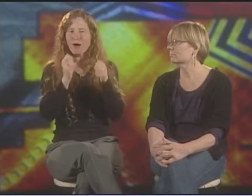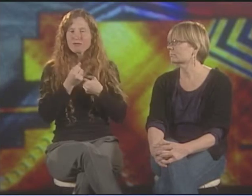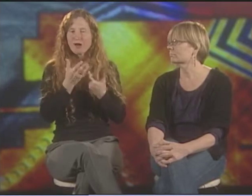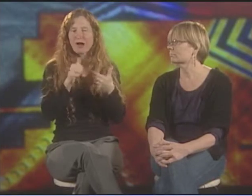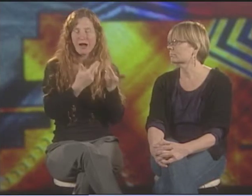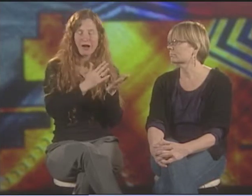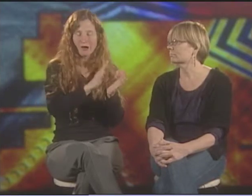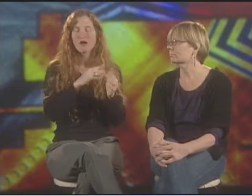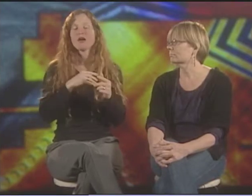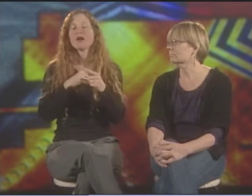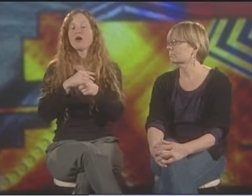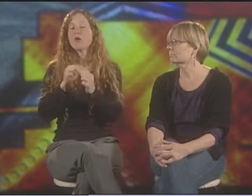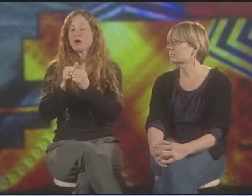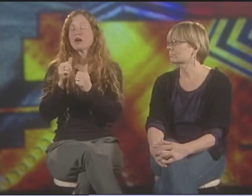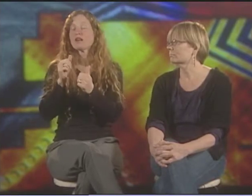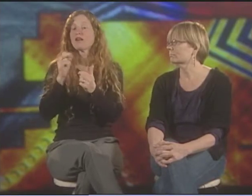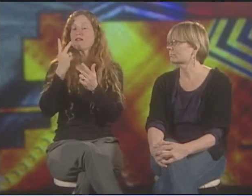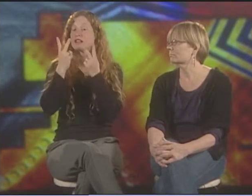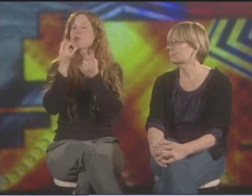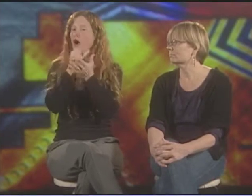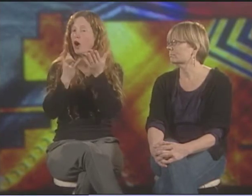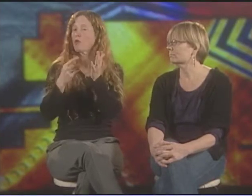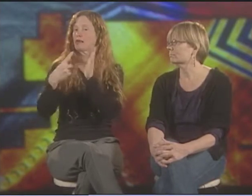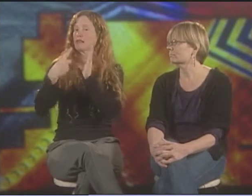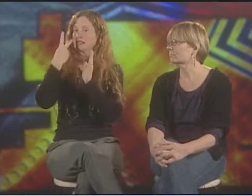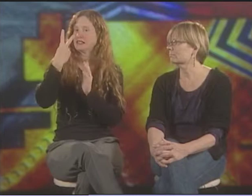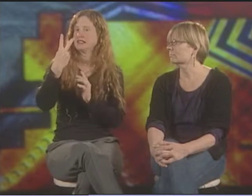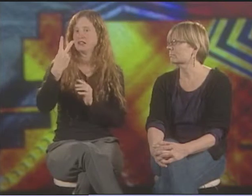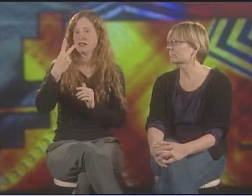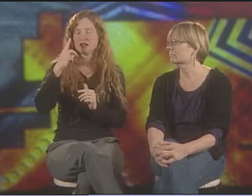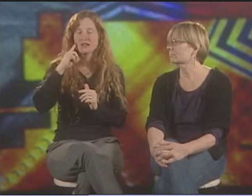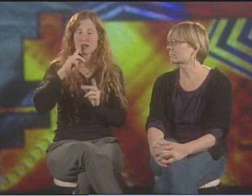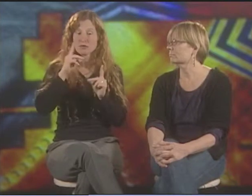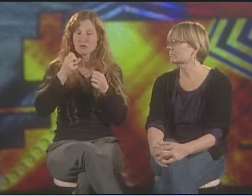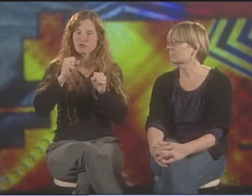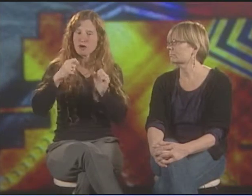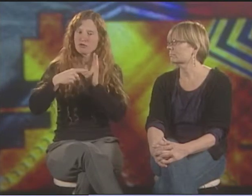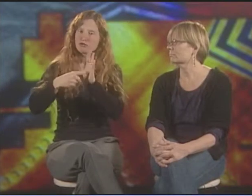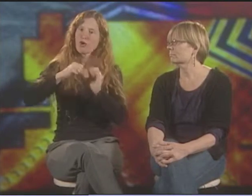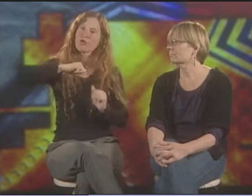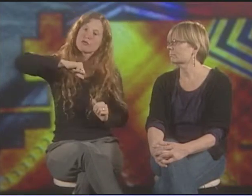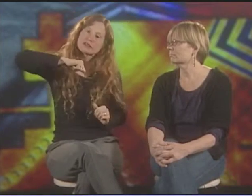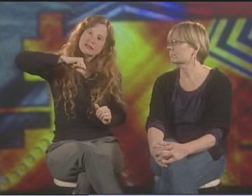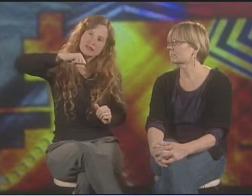BUT THEY'VE LOST THEIR MOTHER TONGUE. THEY'VE LOST THAT CULTURAL ELEMENT. IN VISUAL ART, QUITE OFTEN WE SEE THAT DEAF PEOPLE